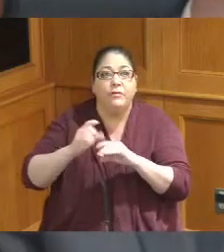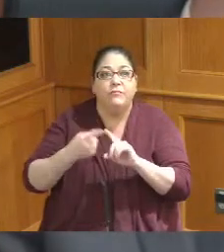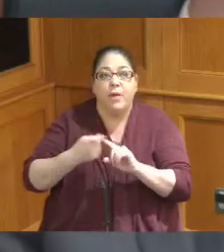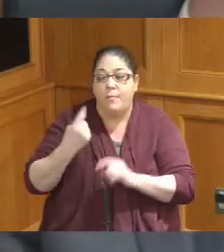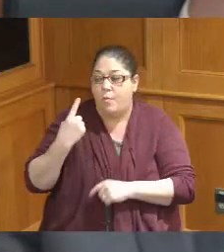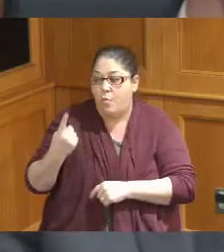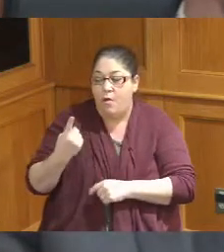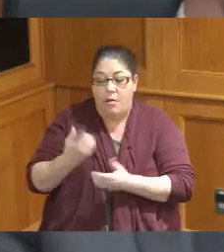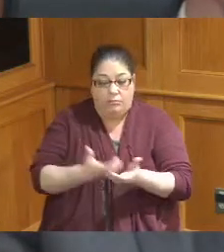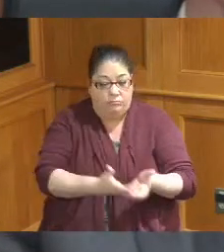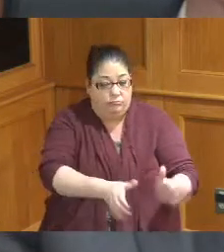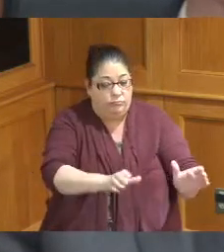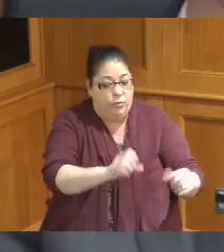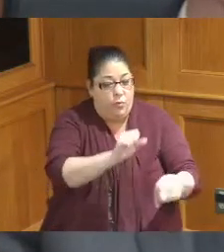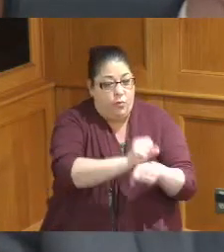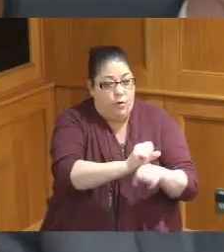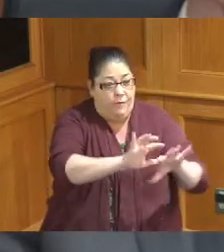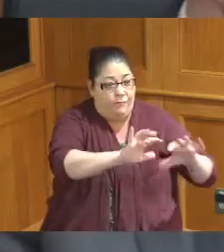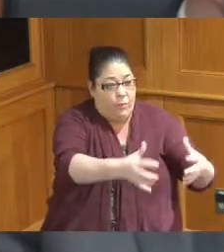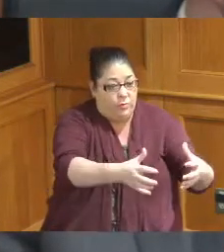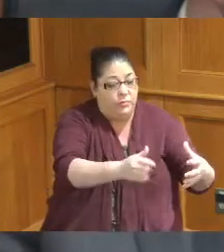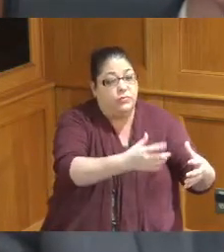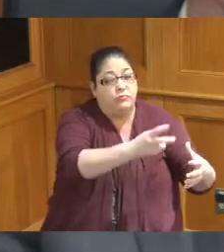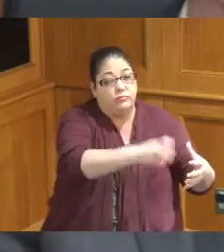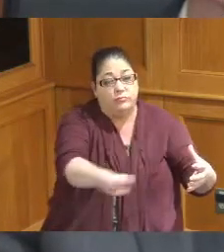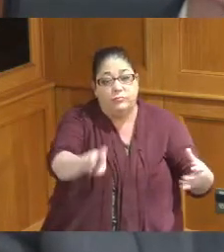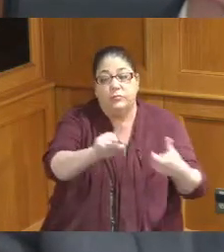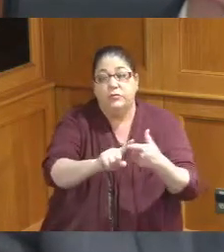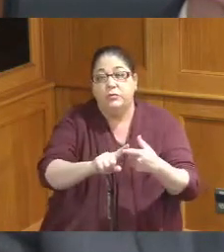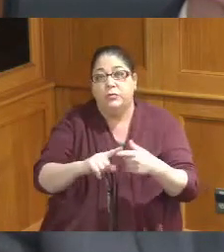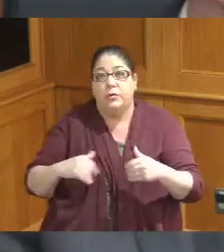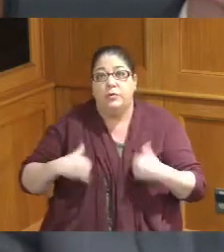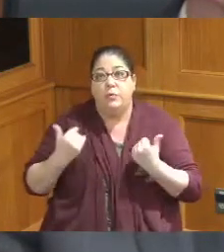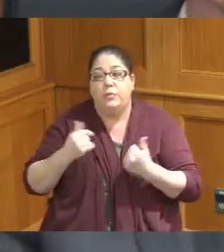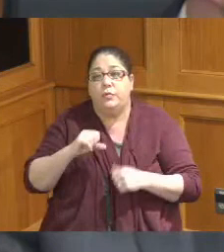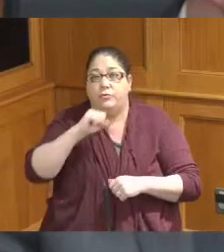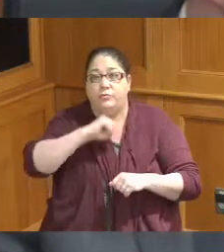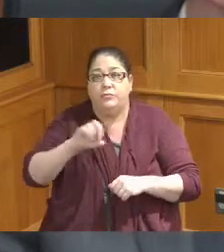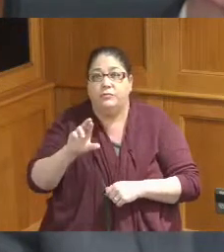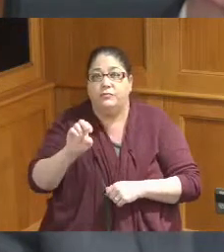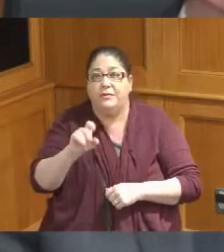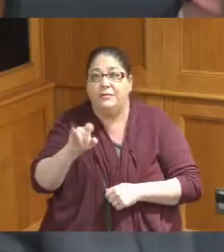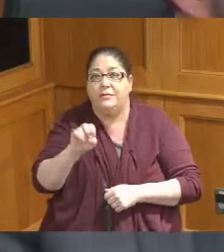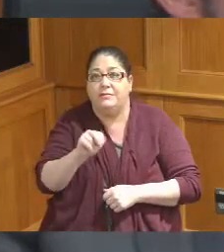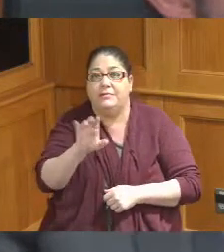bucket the workforce over to the youth resiliency my one question though related to that is that we